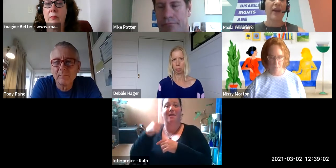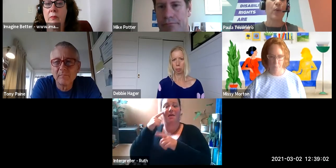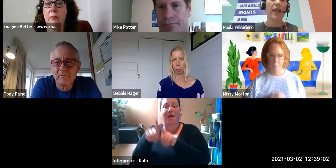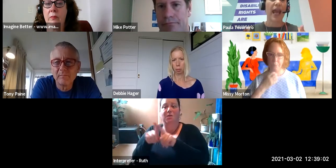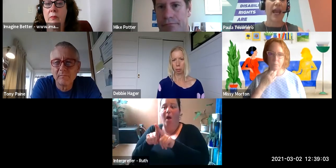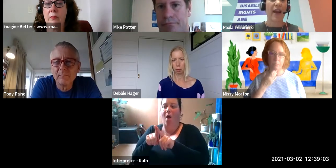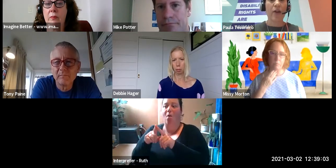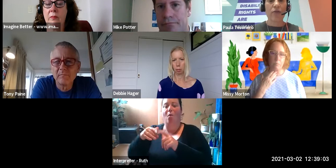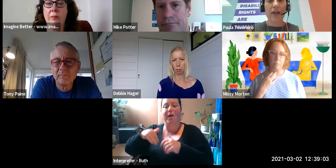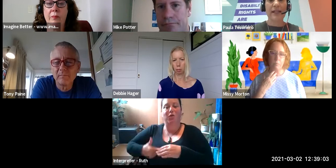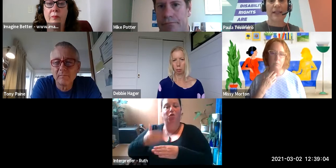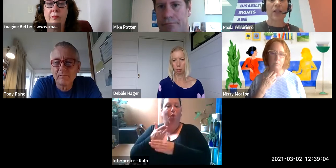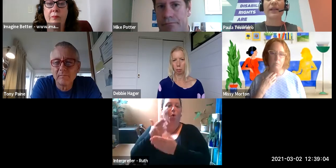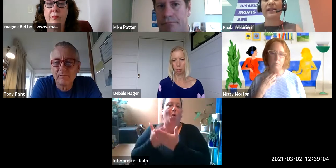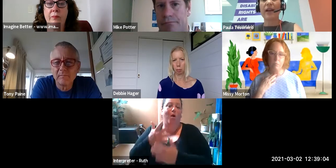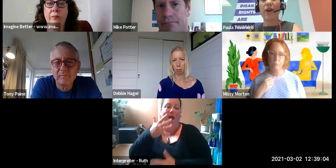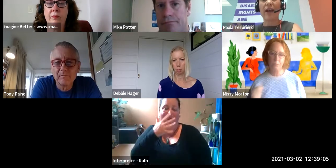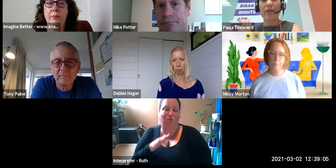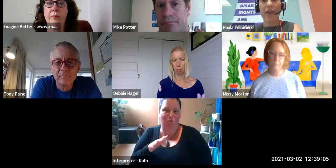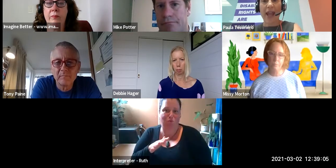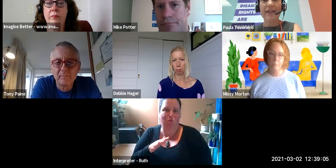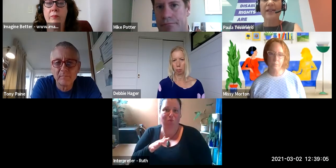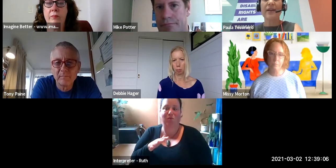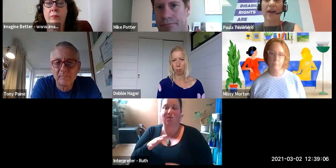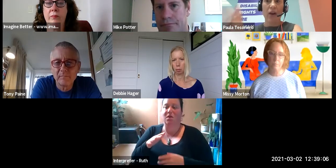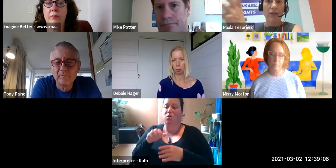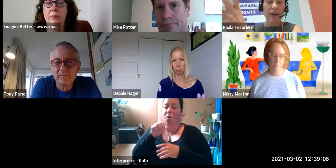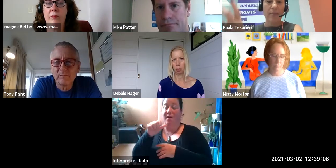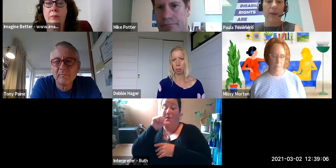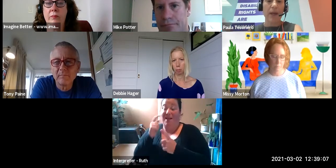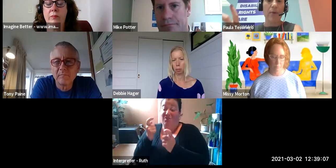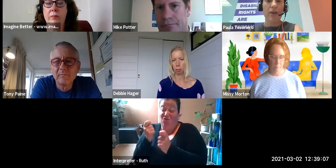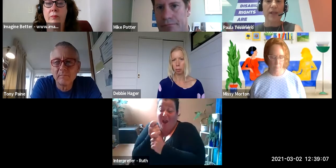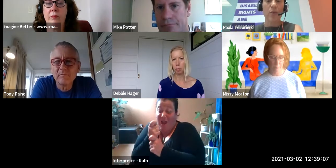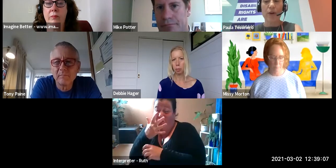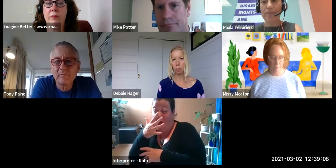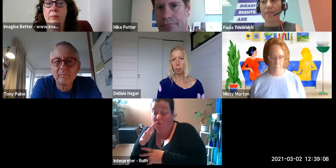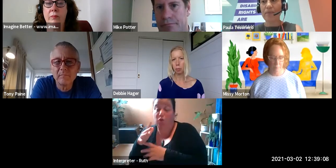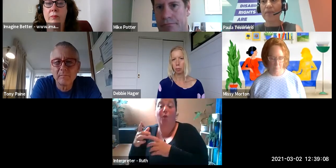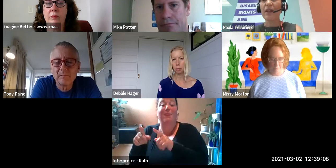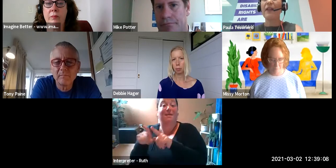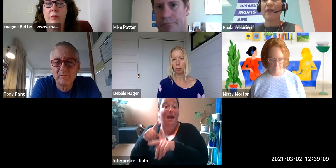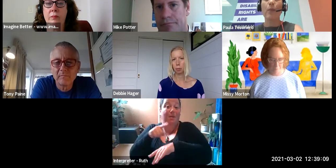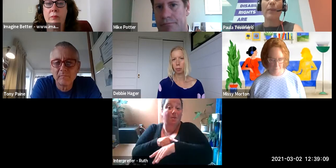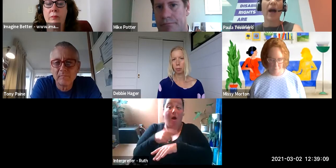and if we can really start to accelerate that alongside the big-P Policy work then we might